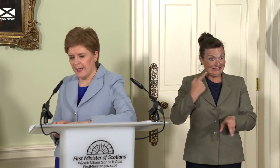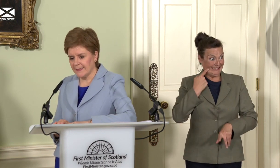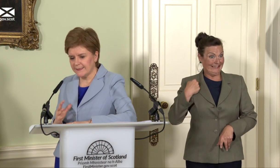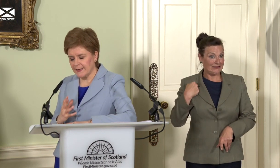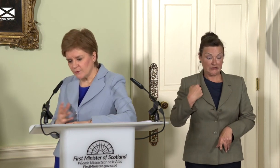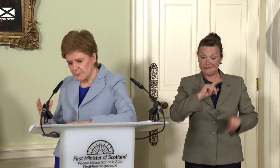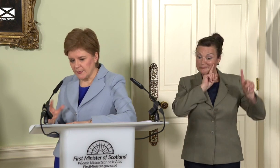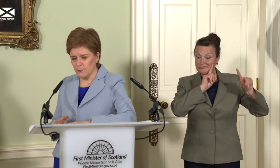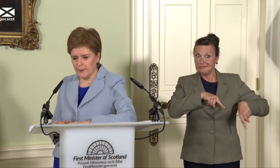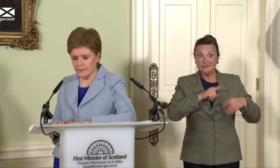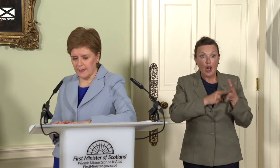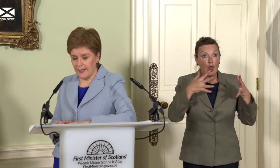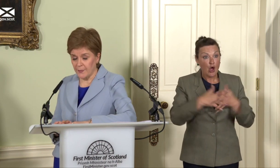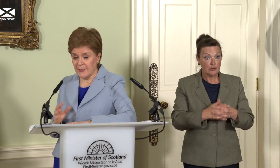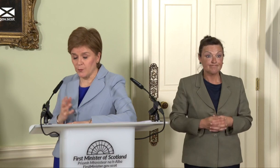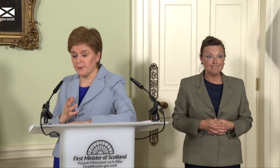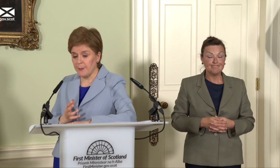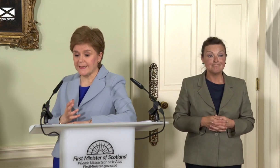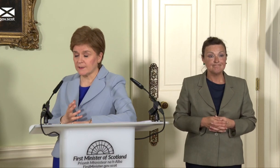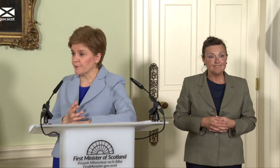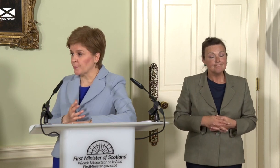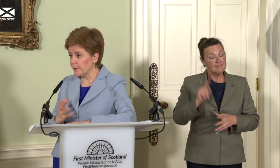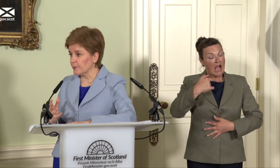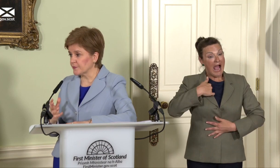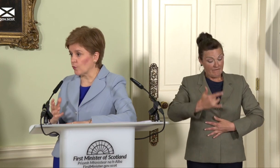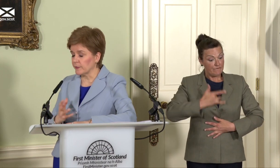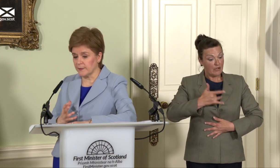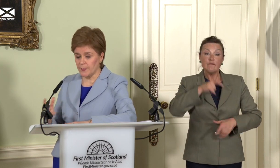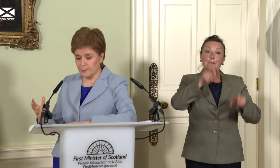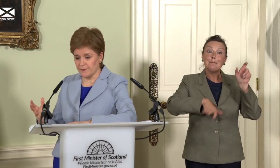And ultimately, while I think it would be better for the people of Scotland and the people of the